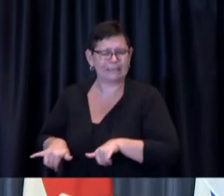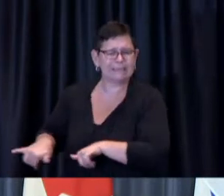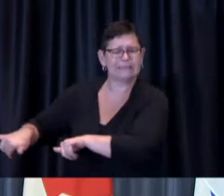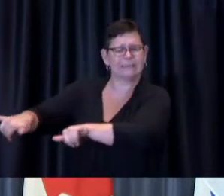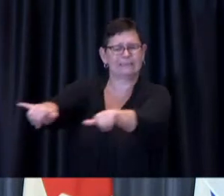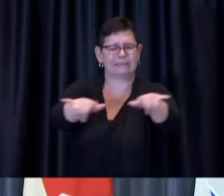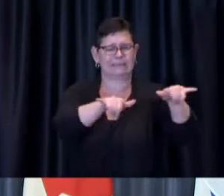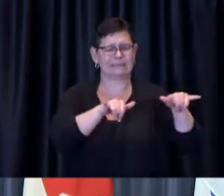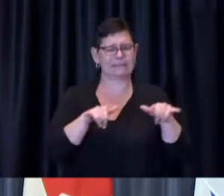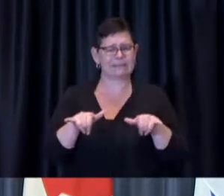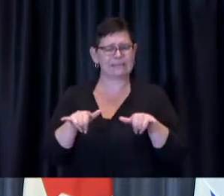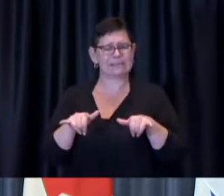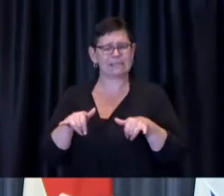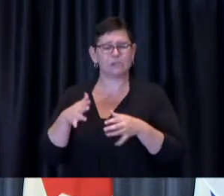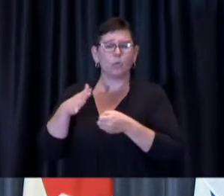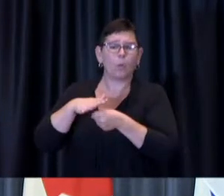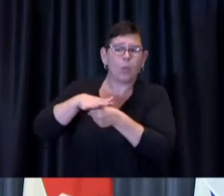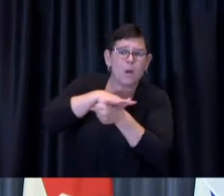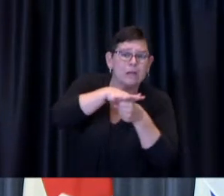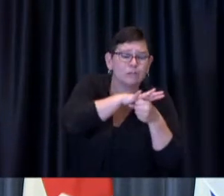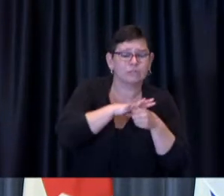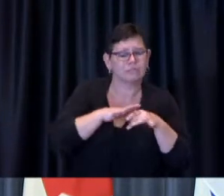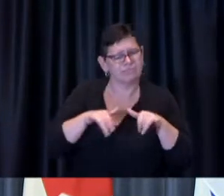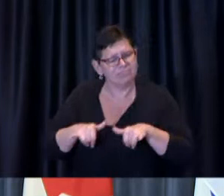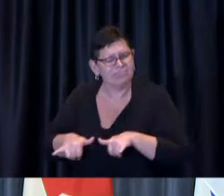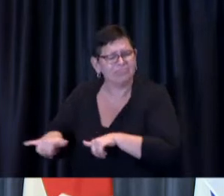the region indeed across the province uh the better it's going to be for everybody to